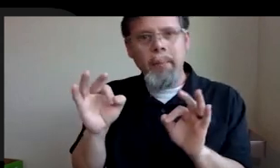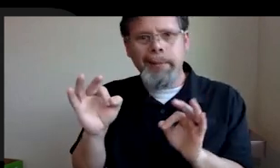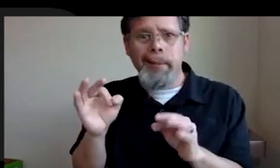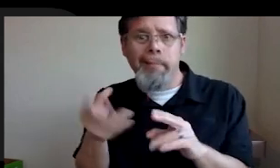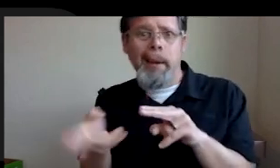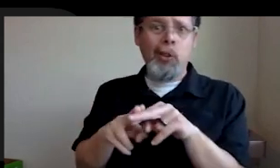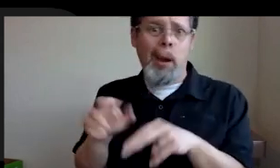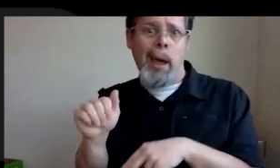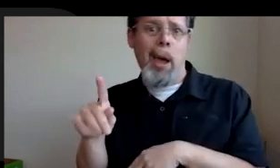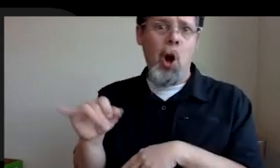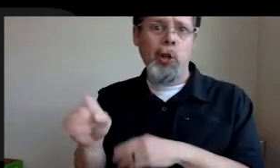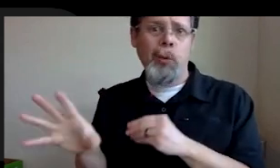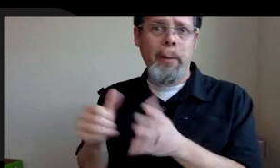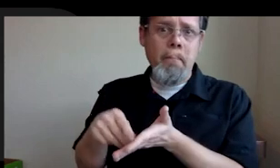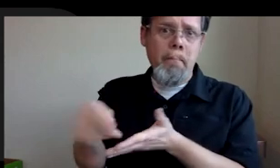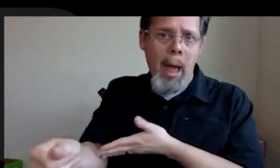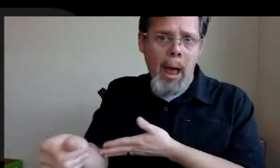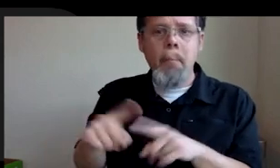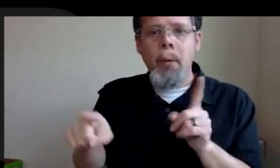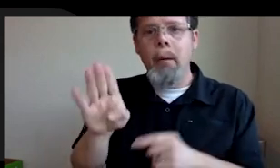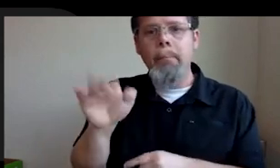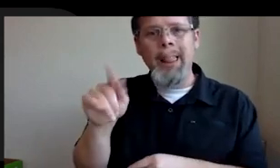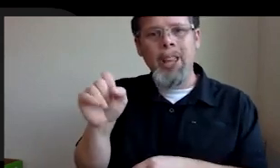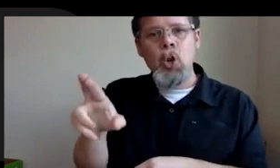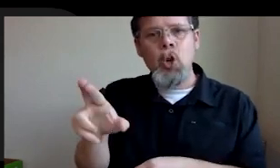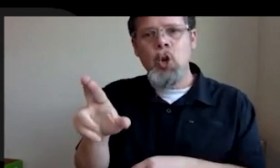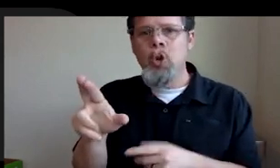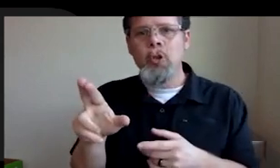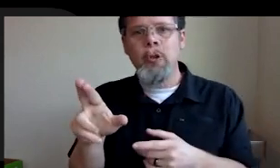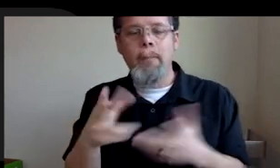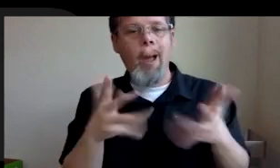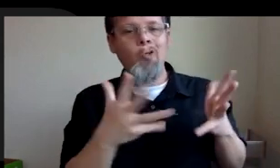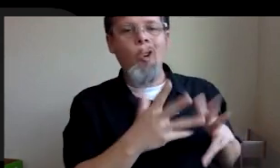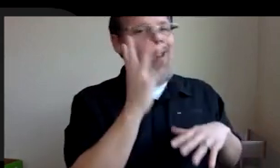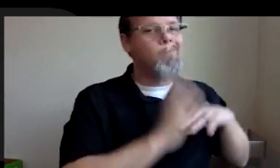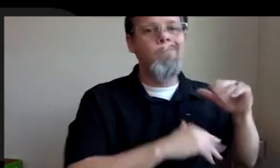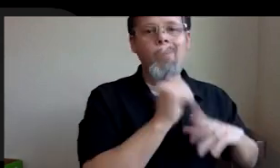Transdev stuff. Blendr kind of came along after I was like solidified in myself. So I appreciate